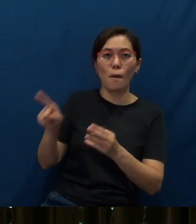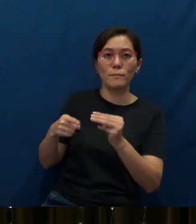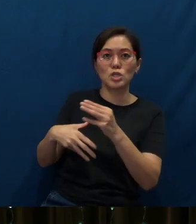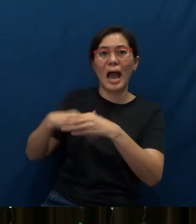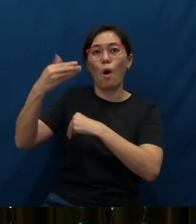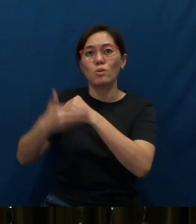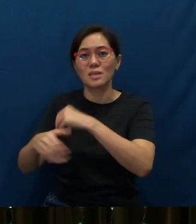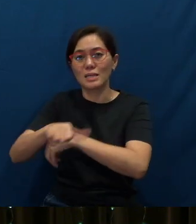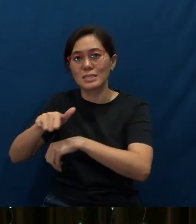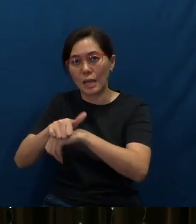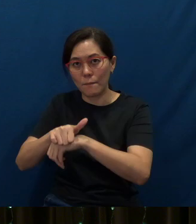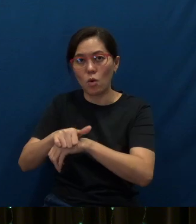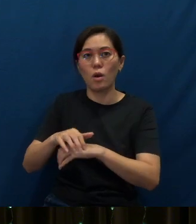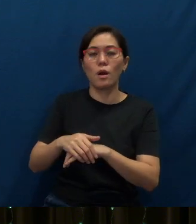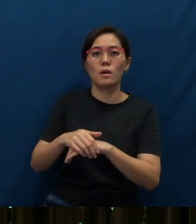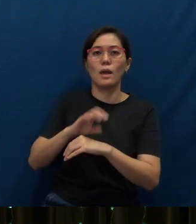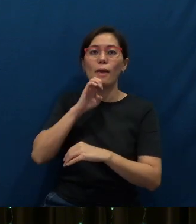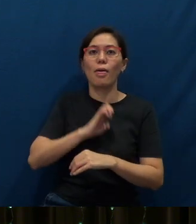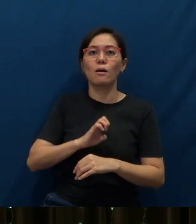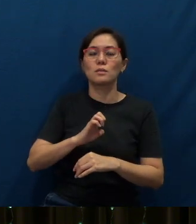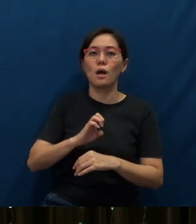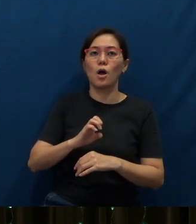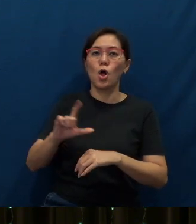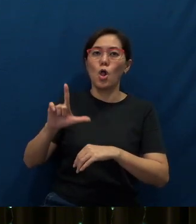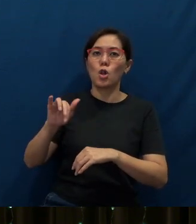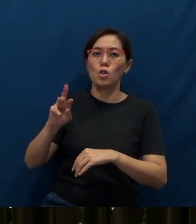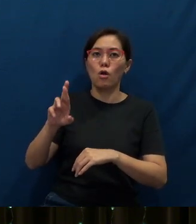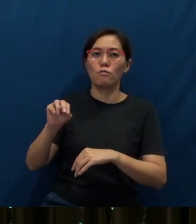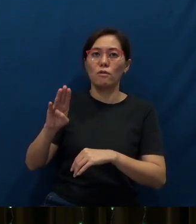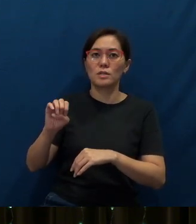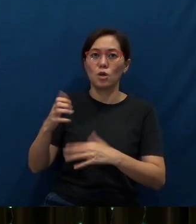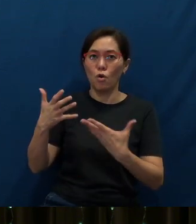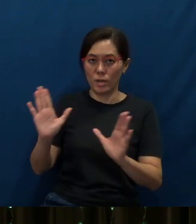as Elder Lawrence has encouraged us to look at what Christ is doing in the world